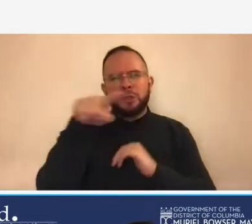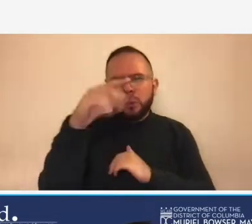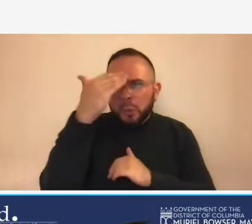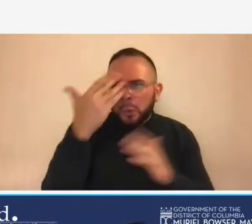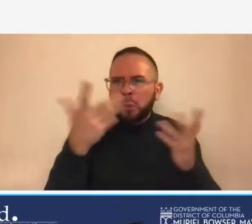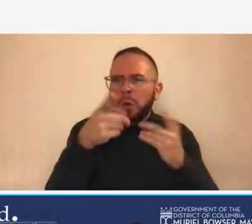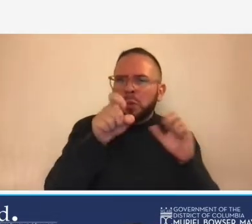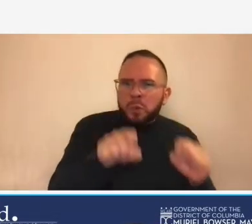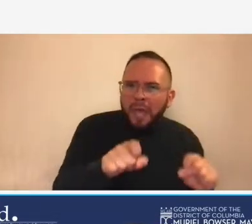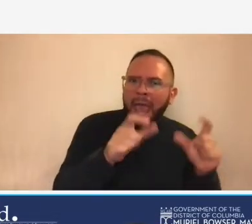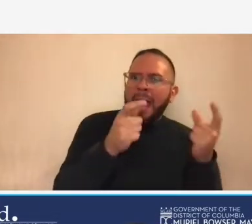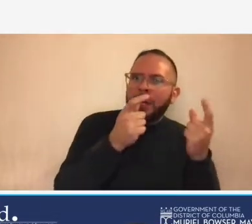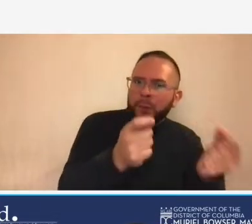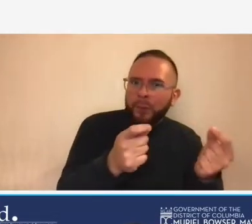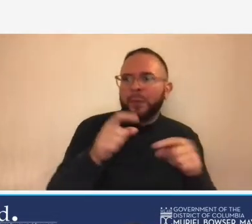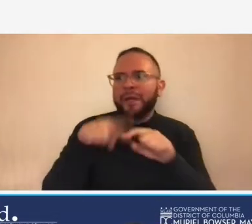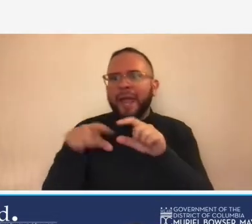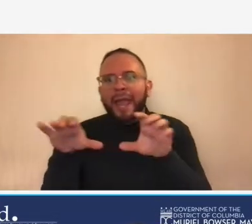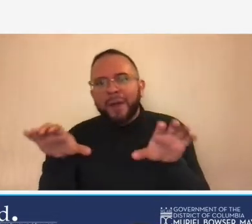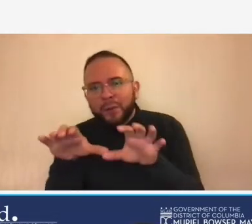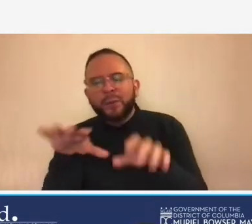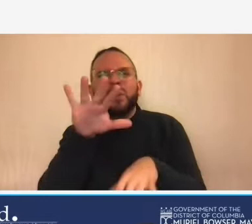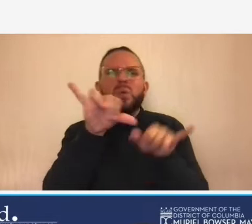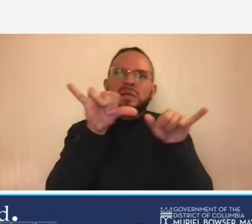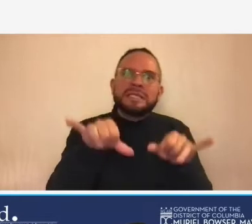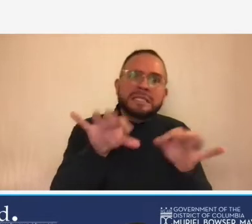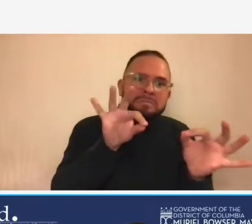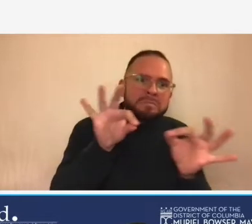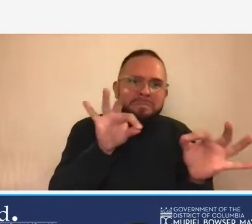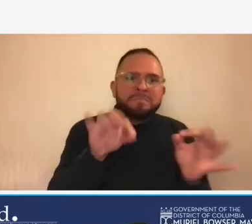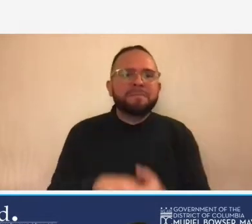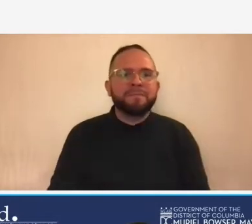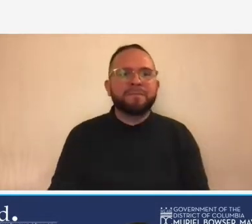accounting system and hopefully by the end of this session you'll also have that same answer